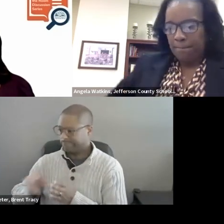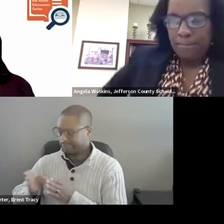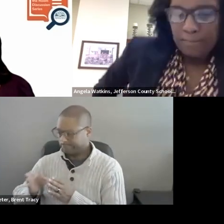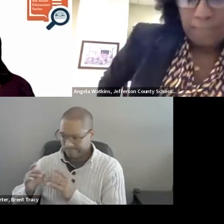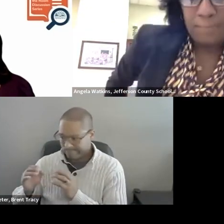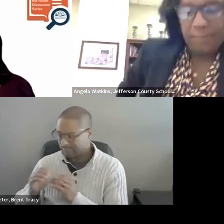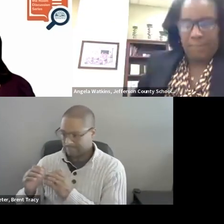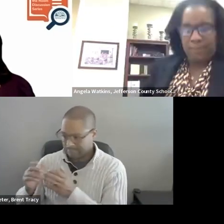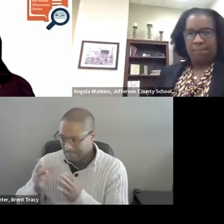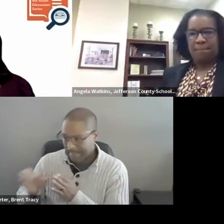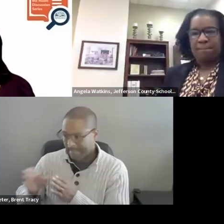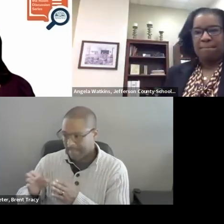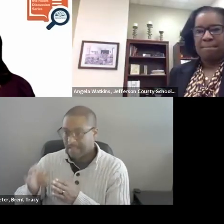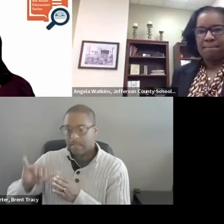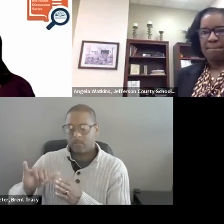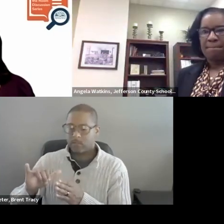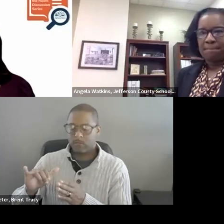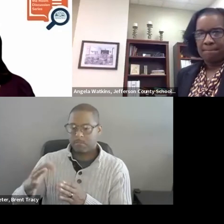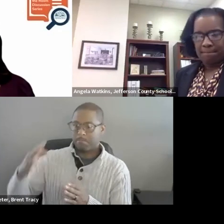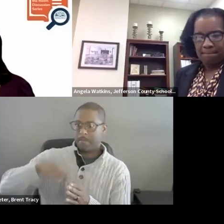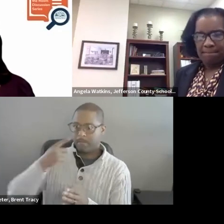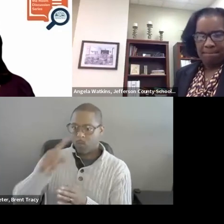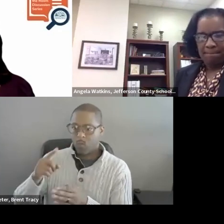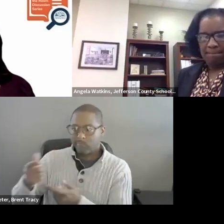teachers. SARAH SAYKO, Ed. D: Thank you, Dr. Booker.